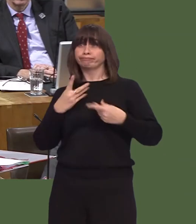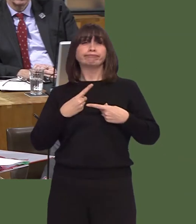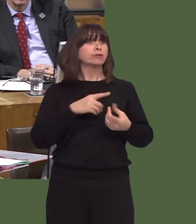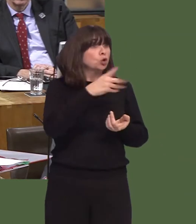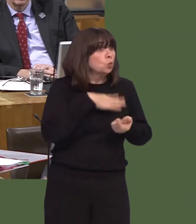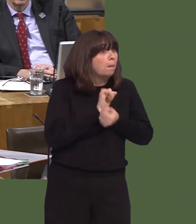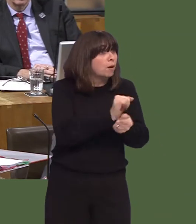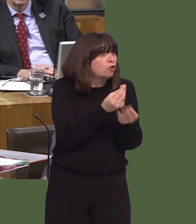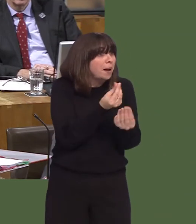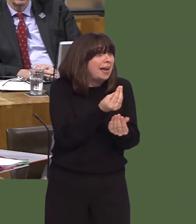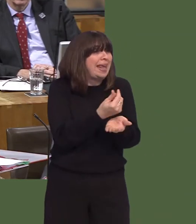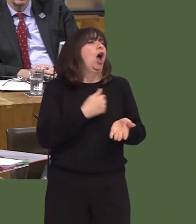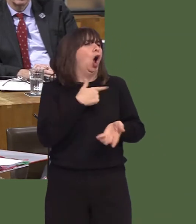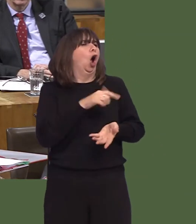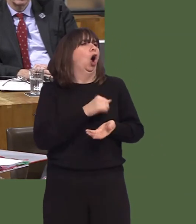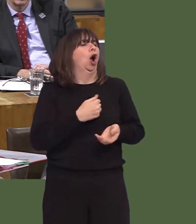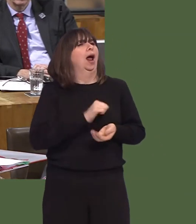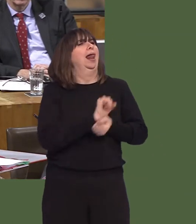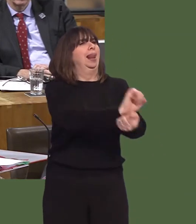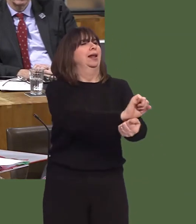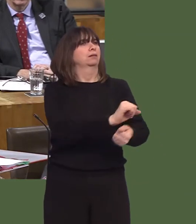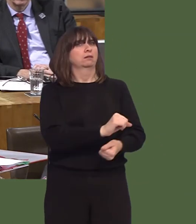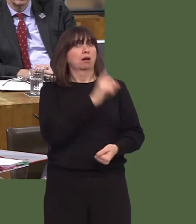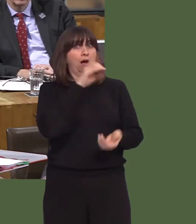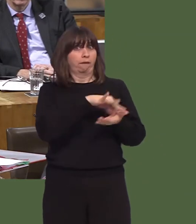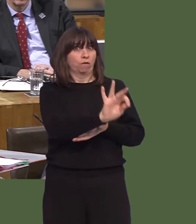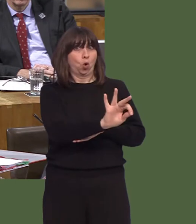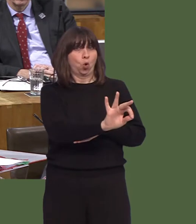had no hope of paying them back, and the financial system collapsed as a result of it.